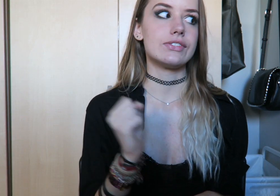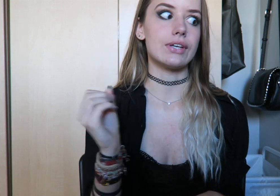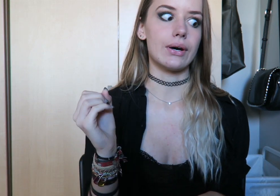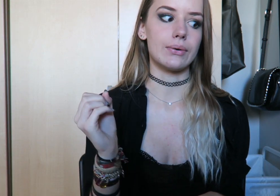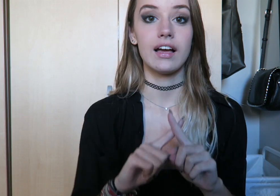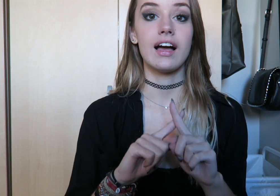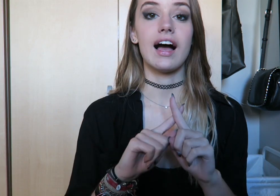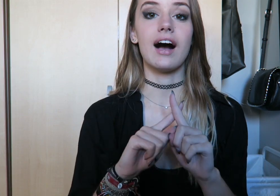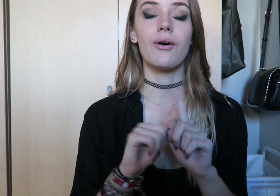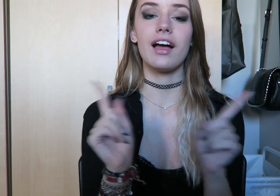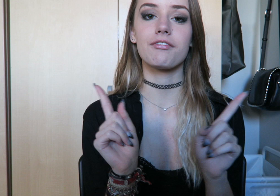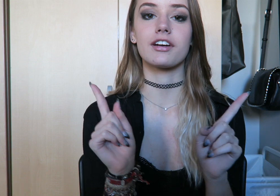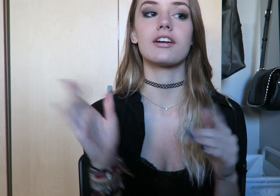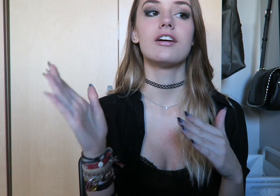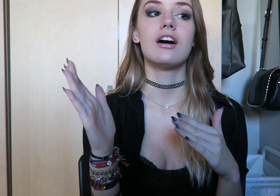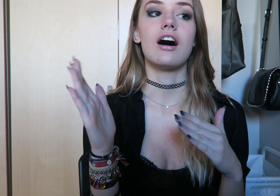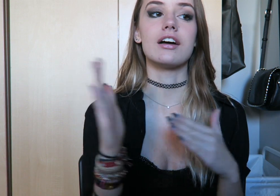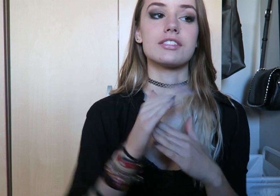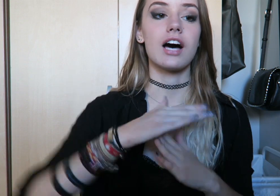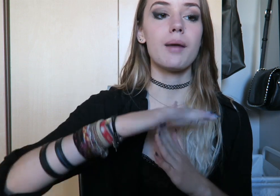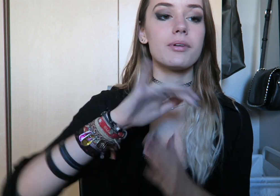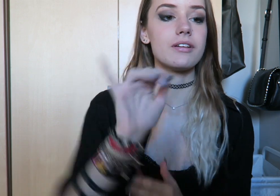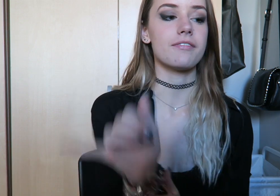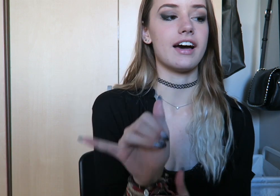so however on top of that